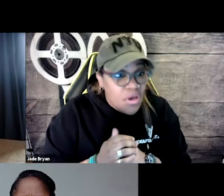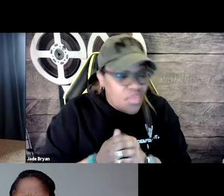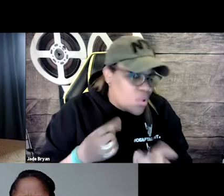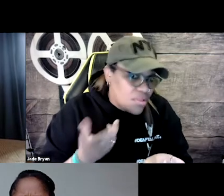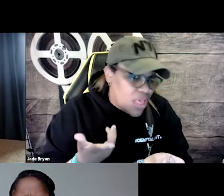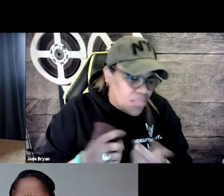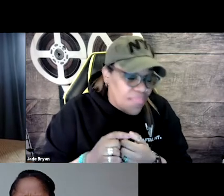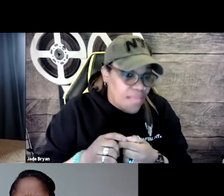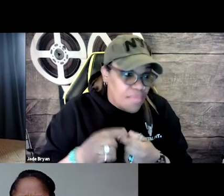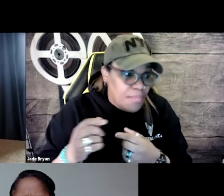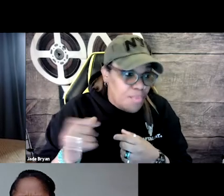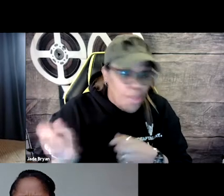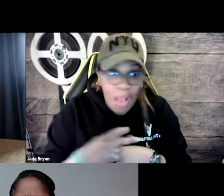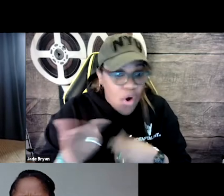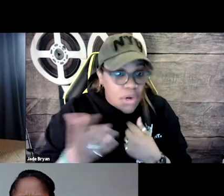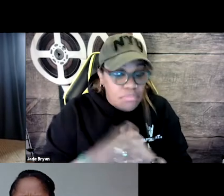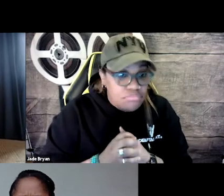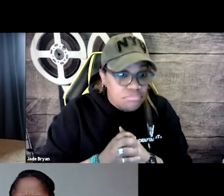That's what I said. Put it back on.